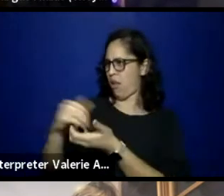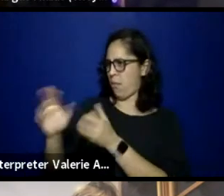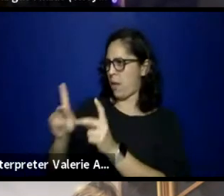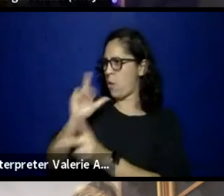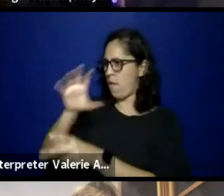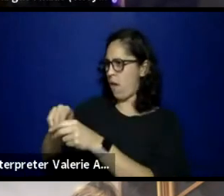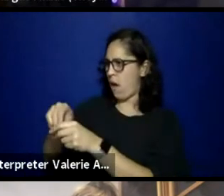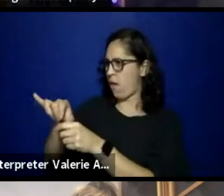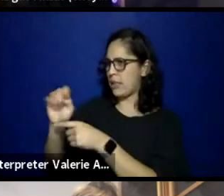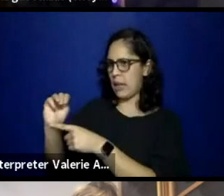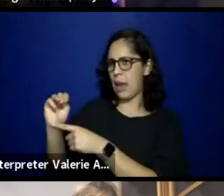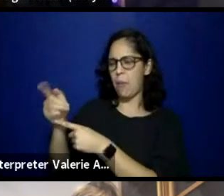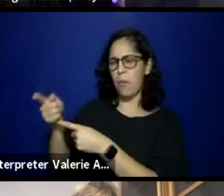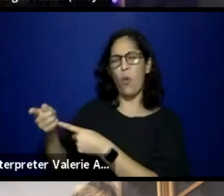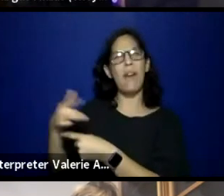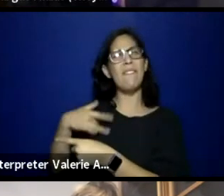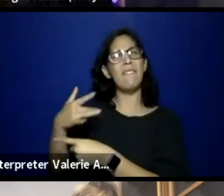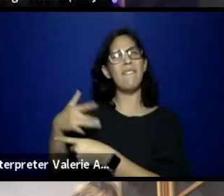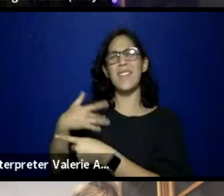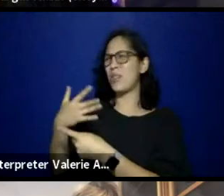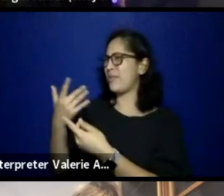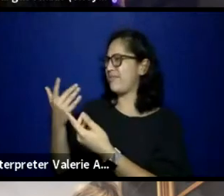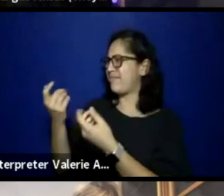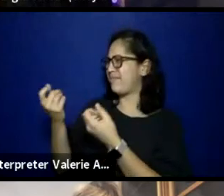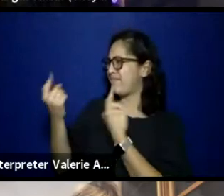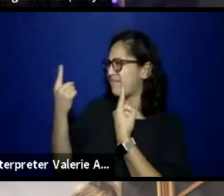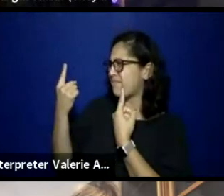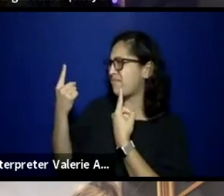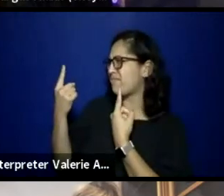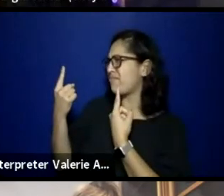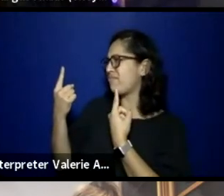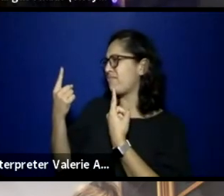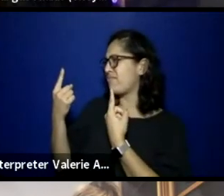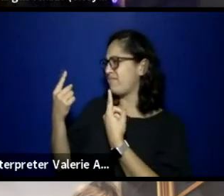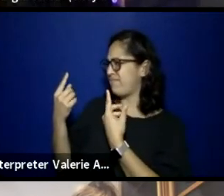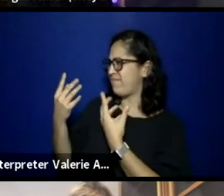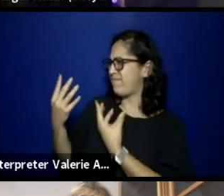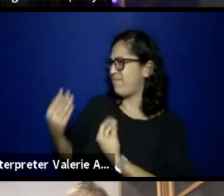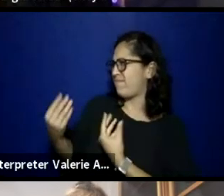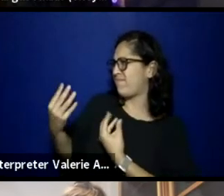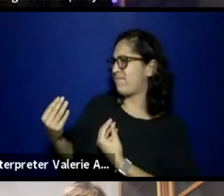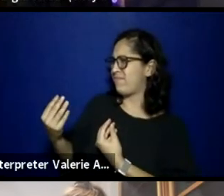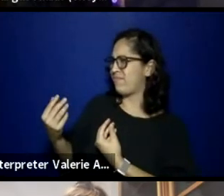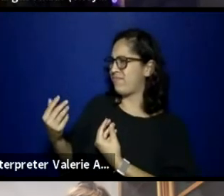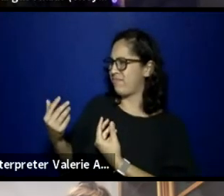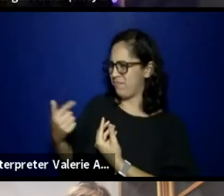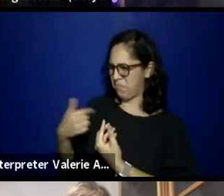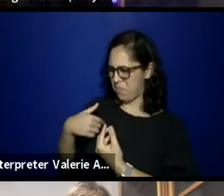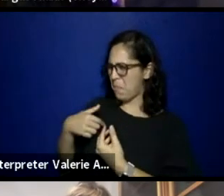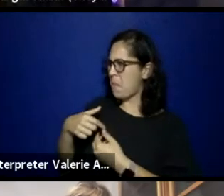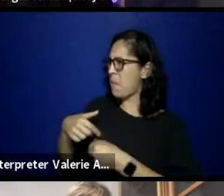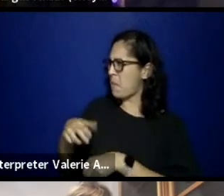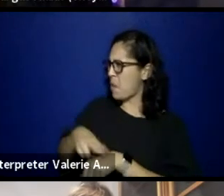I feel like I'm home, I feel like I'm normal. And it is the best feeling that I have